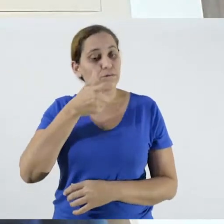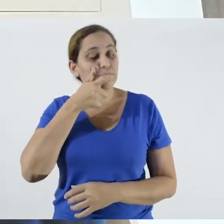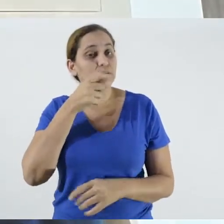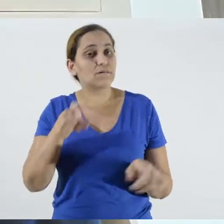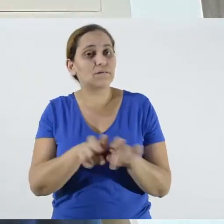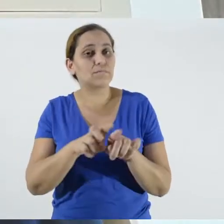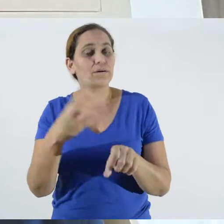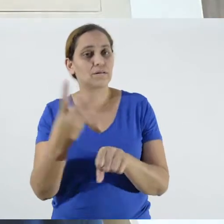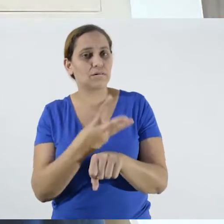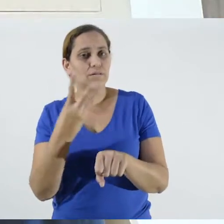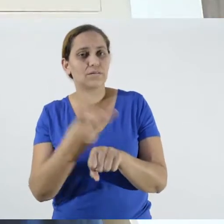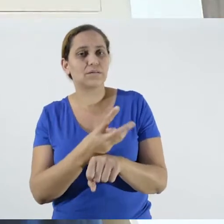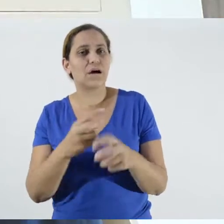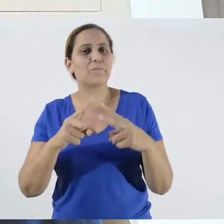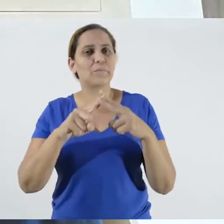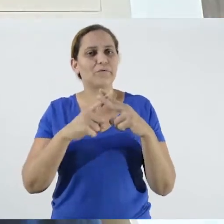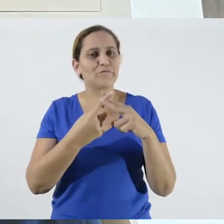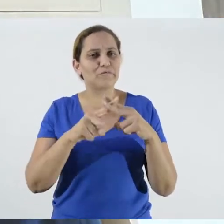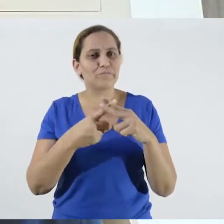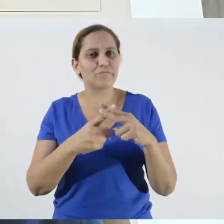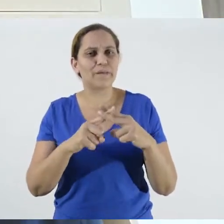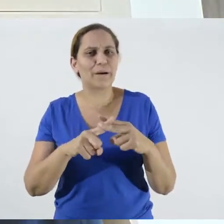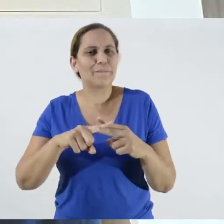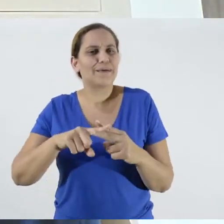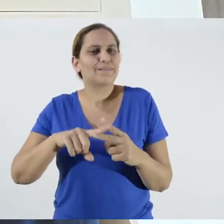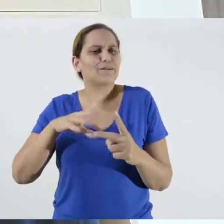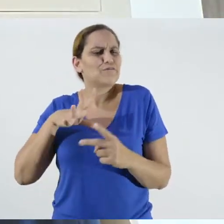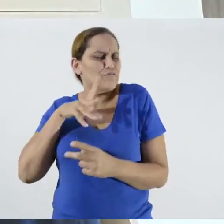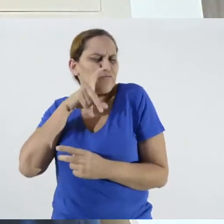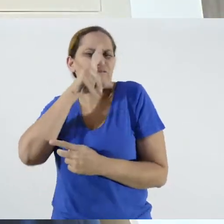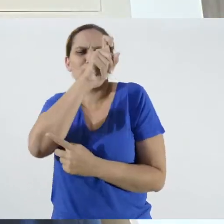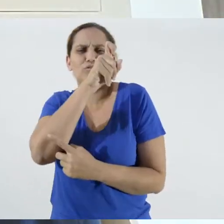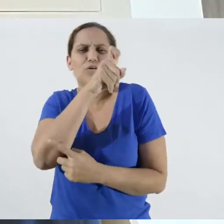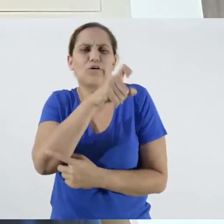we see that WhatsApp can be a very powerful tool, not only for